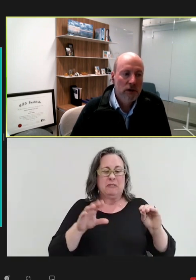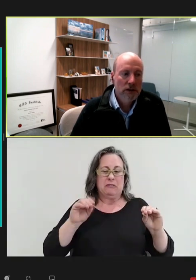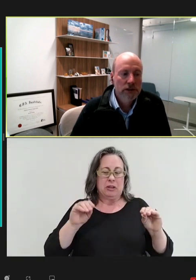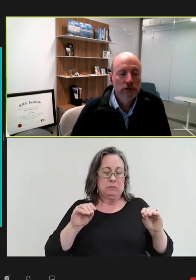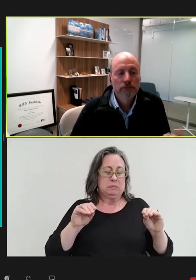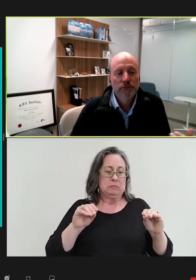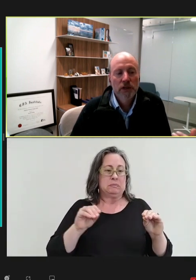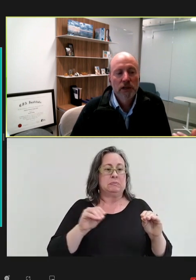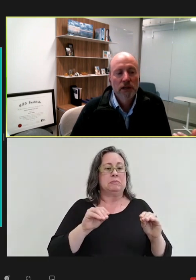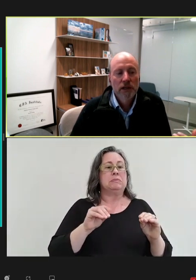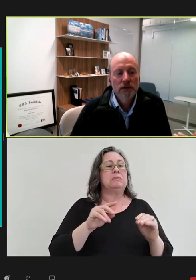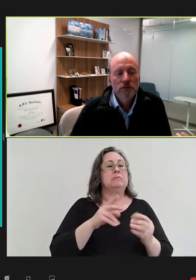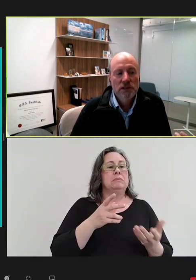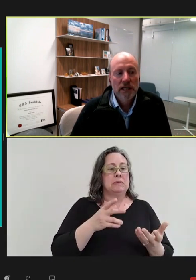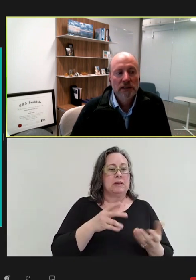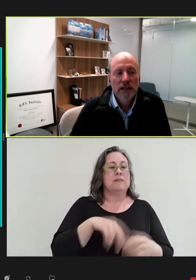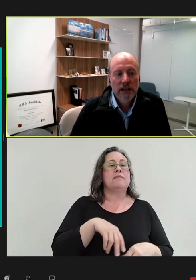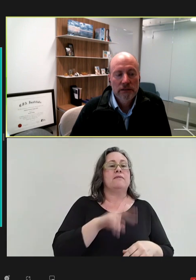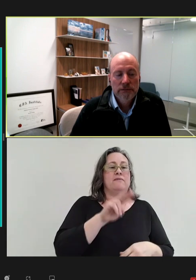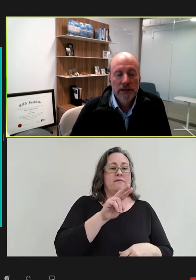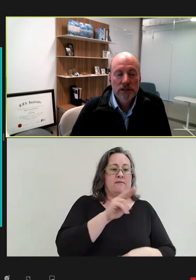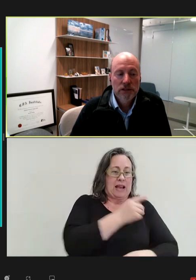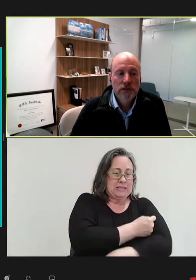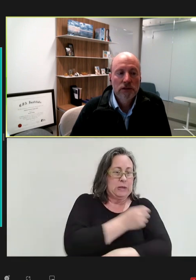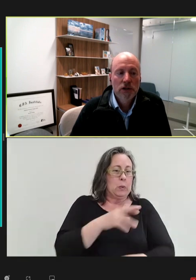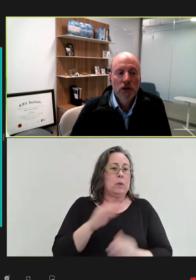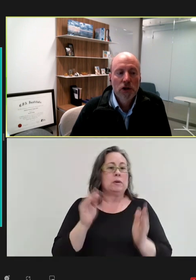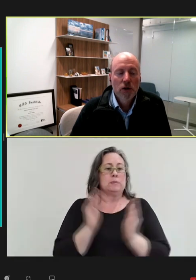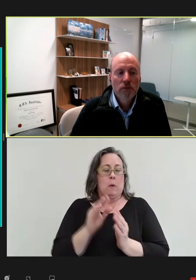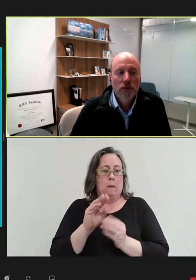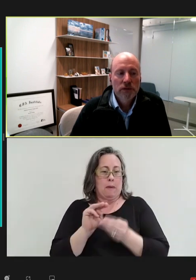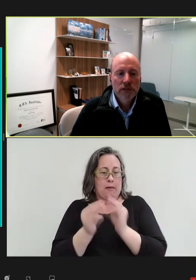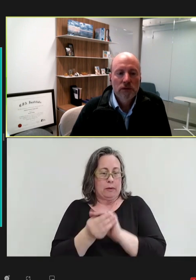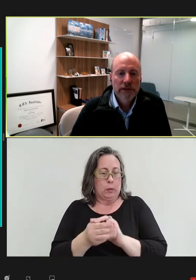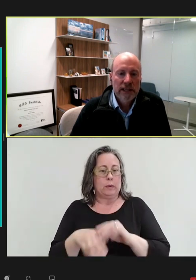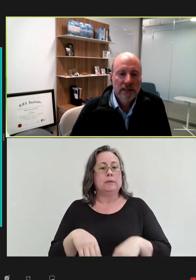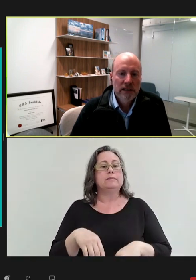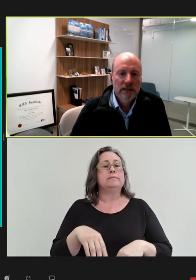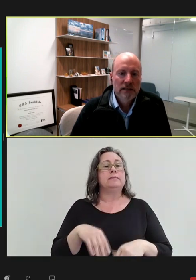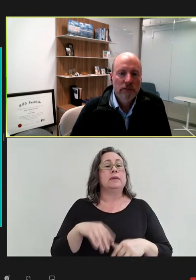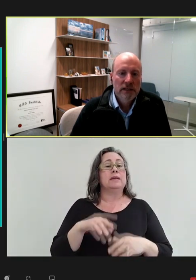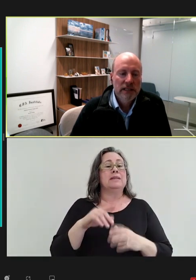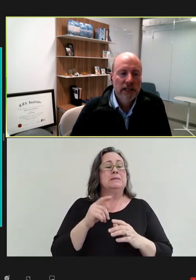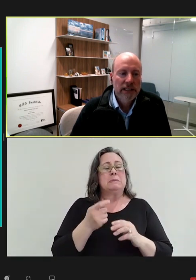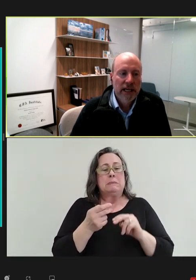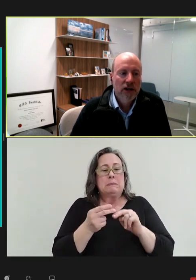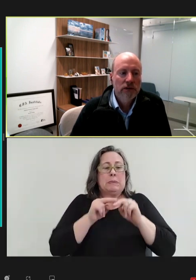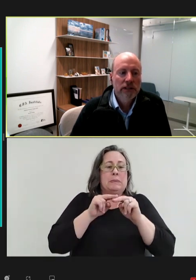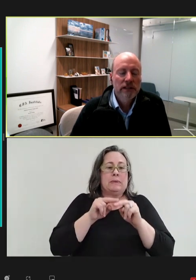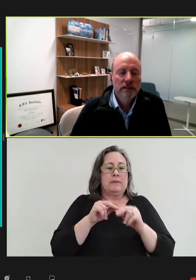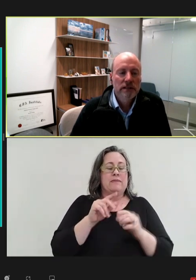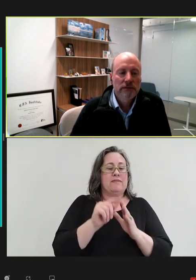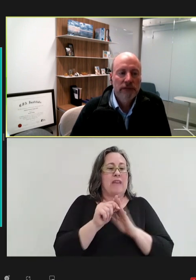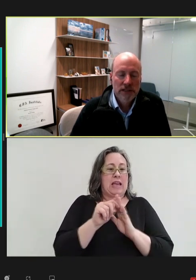molecule. Slightly higher phase two, but really where vaccines have been standing out is in phase